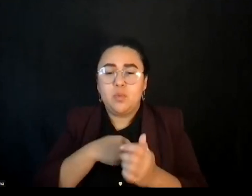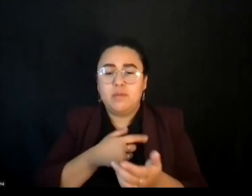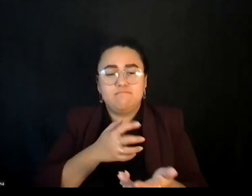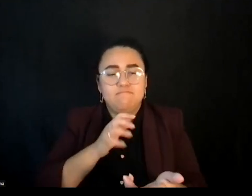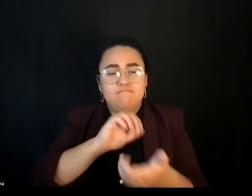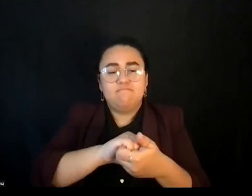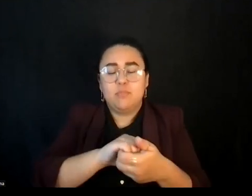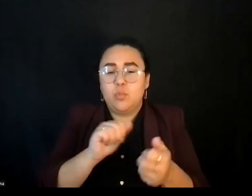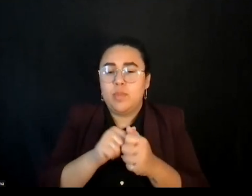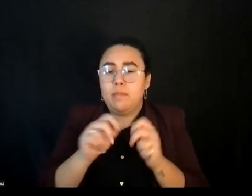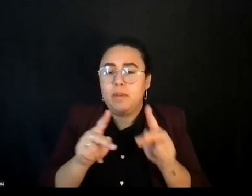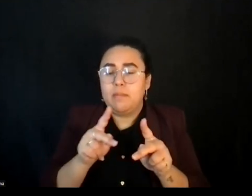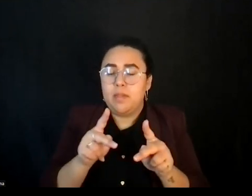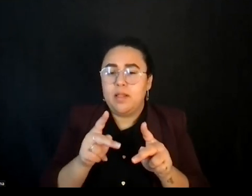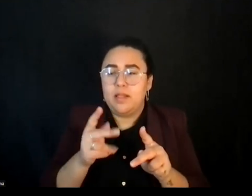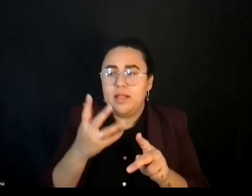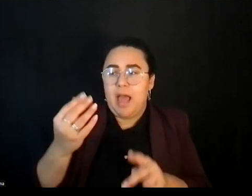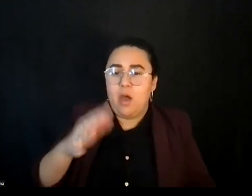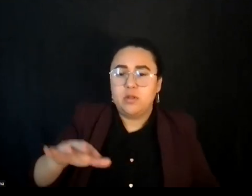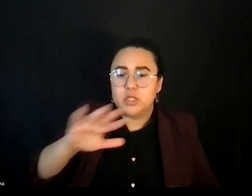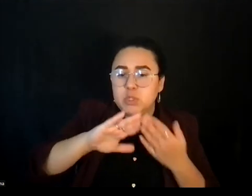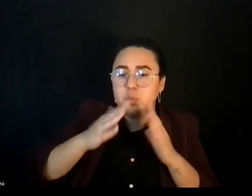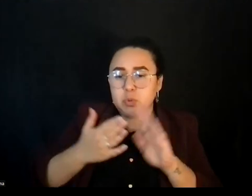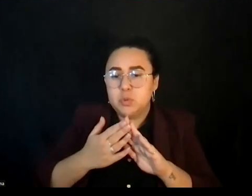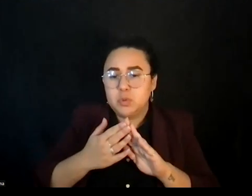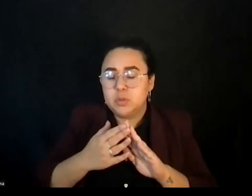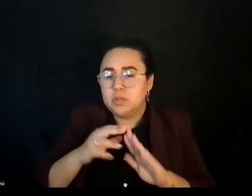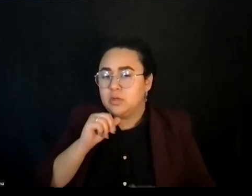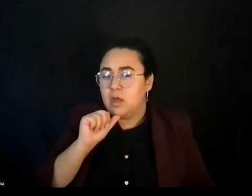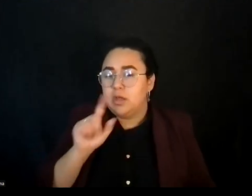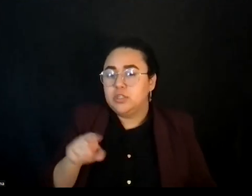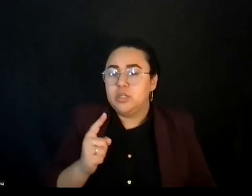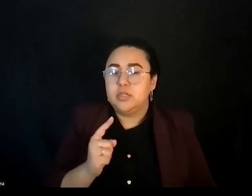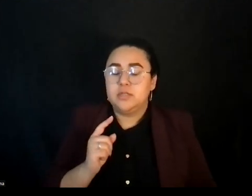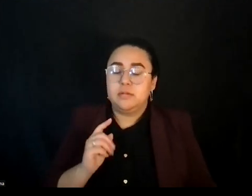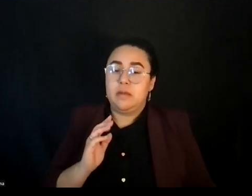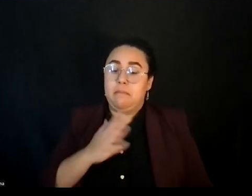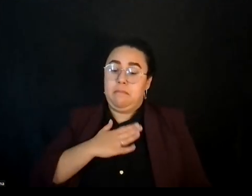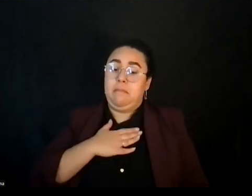our agenda, but our agenda. Right. The agenda with the community.